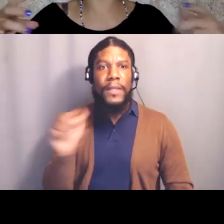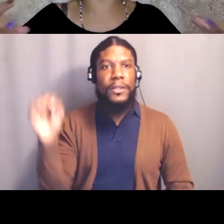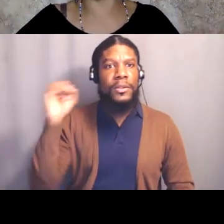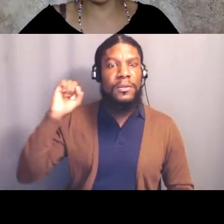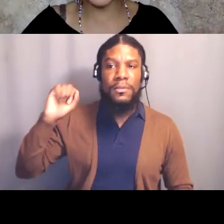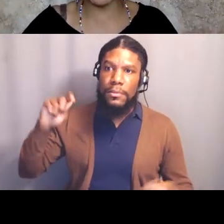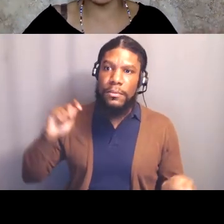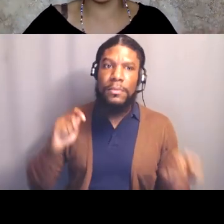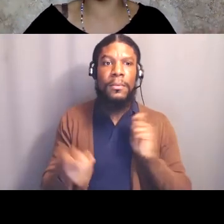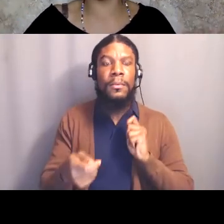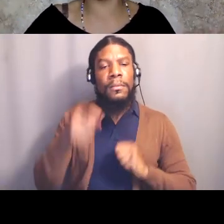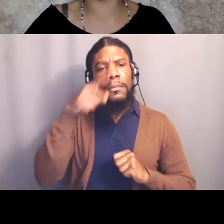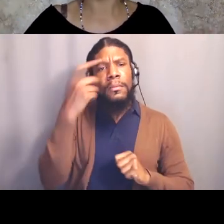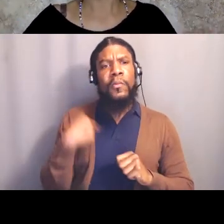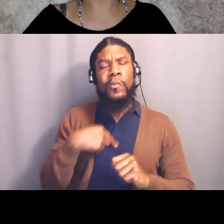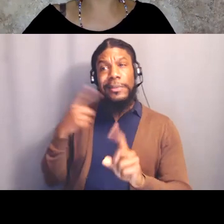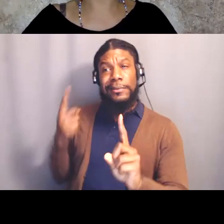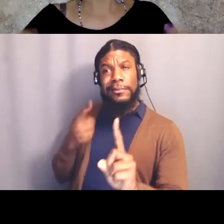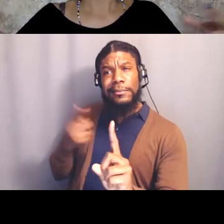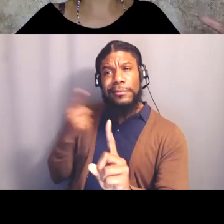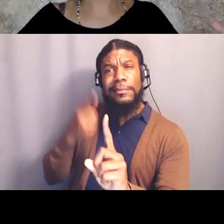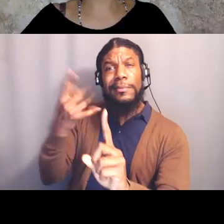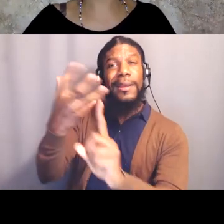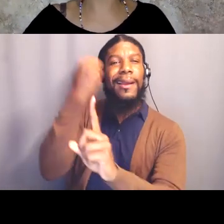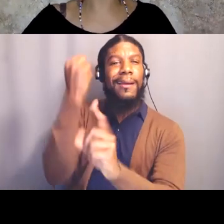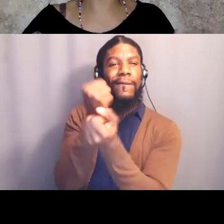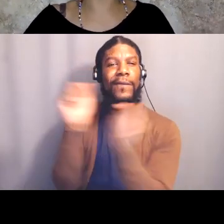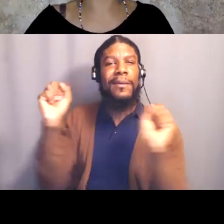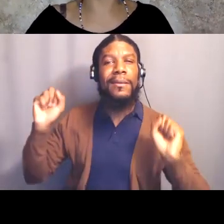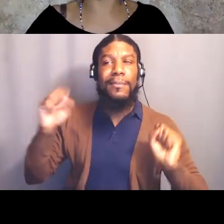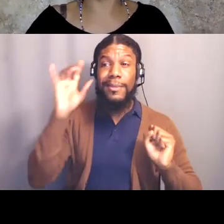we are working towards freedom by invoking those images.